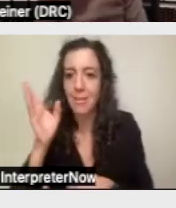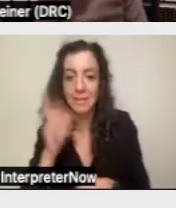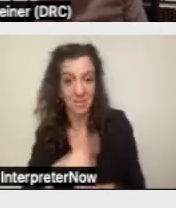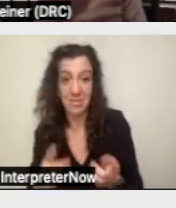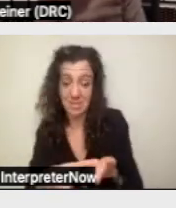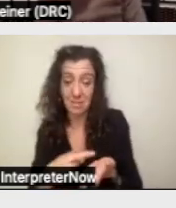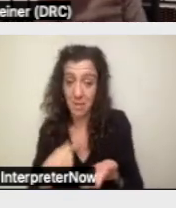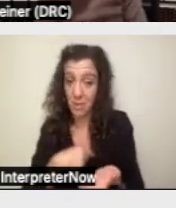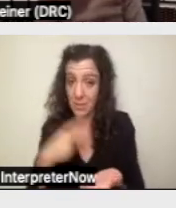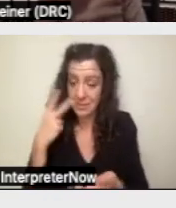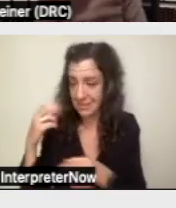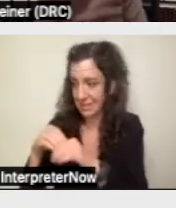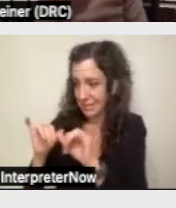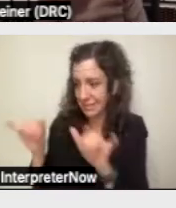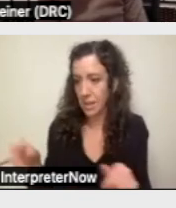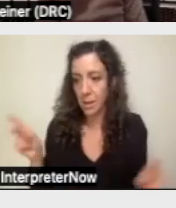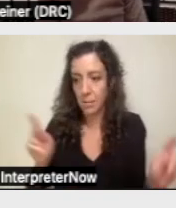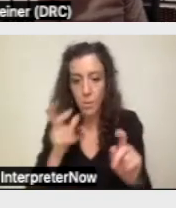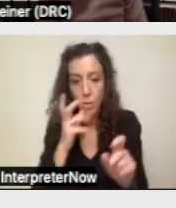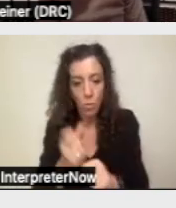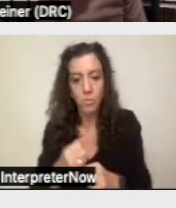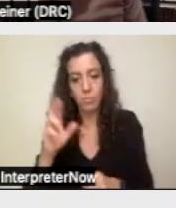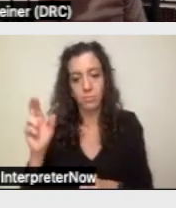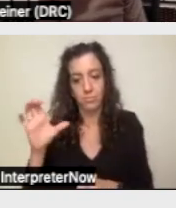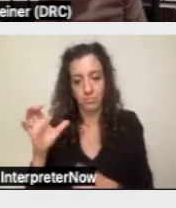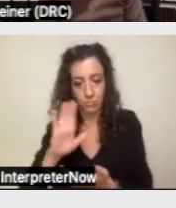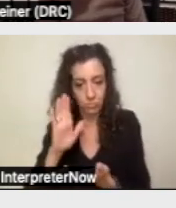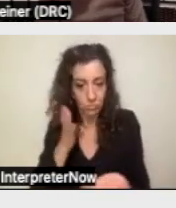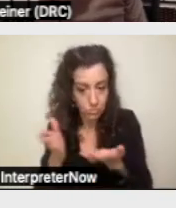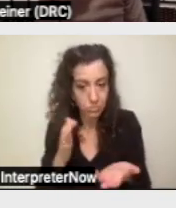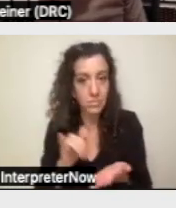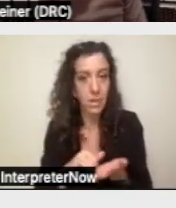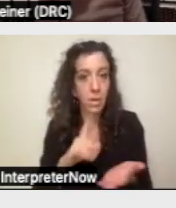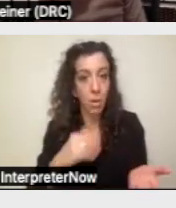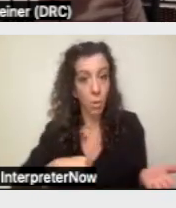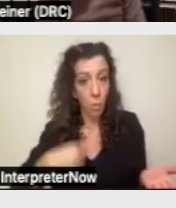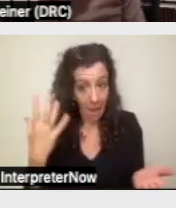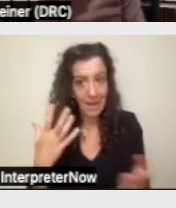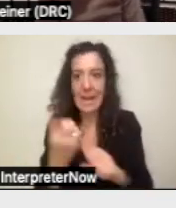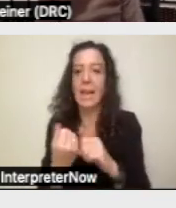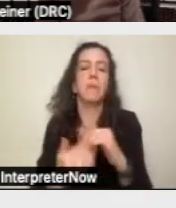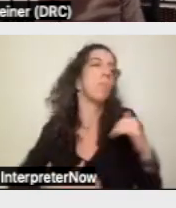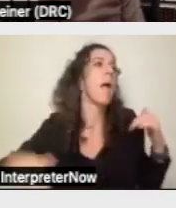that people who receive regional center services who are white get far more funding in purchase